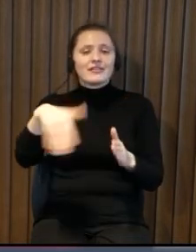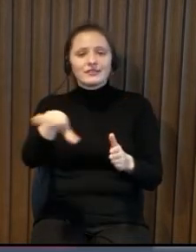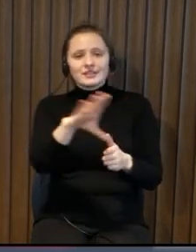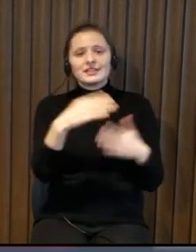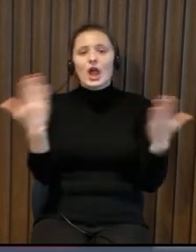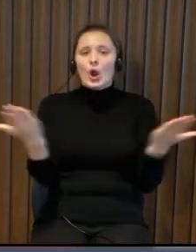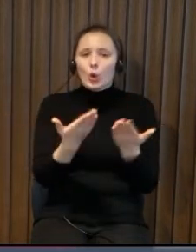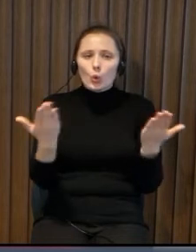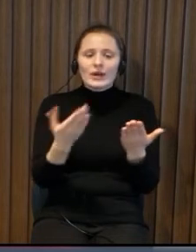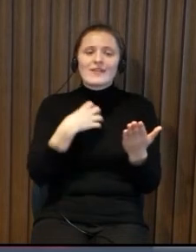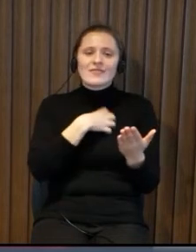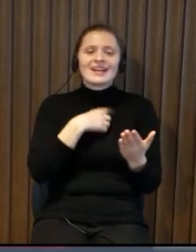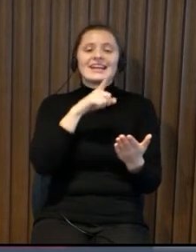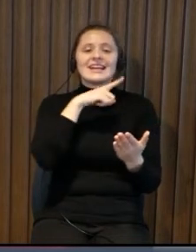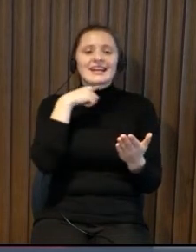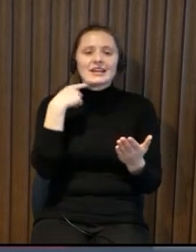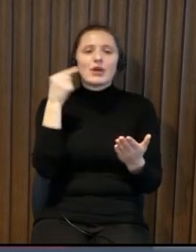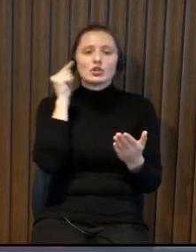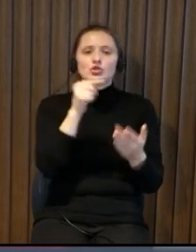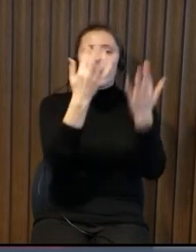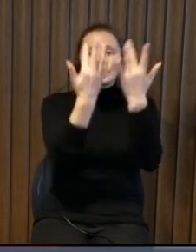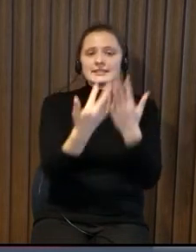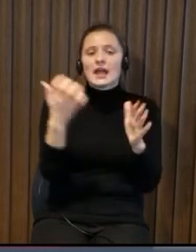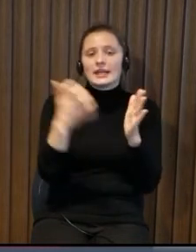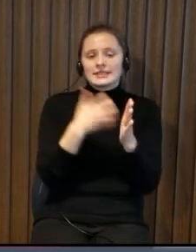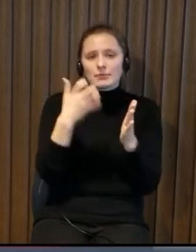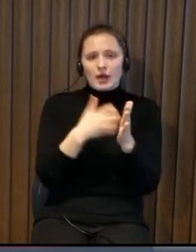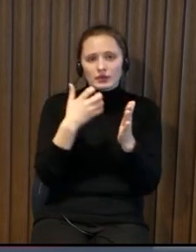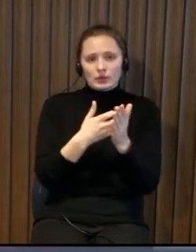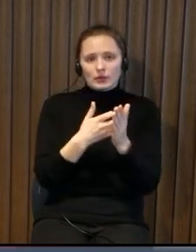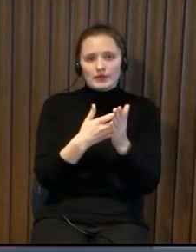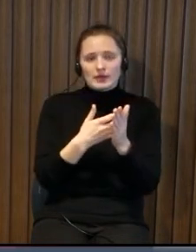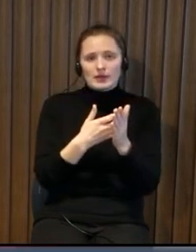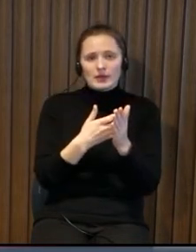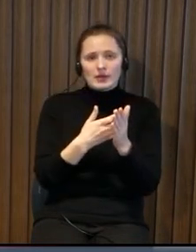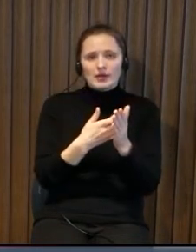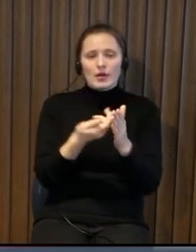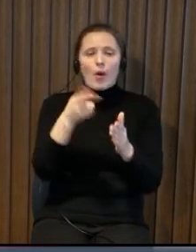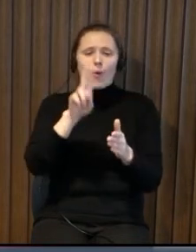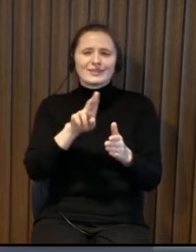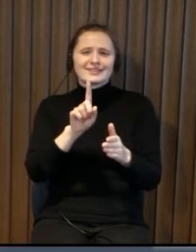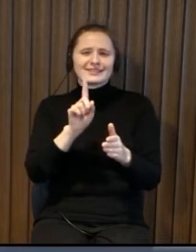get there independently and so that anyone who needs this solution so that they can